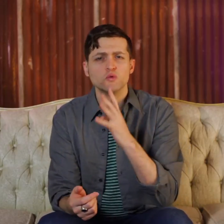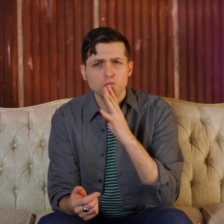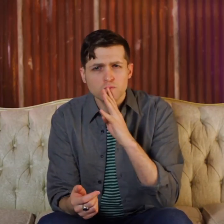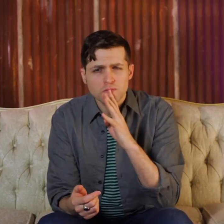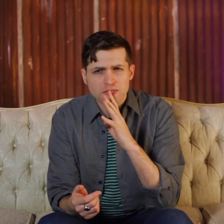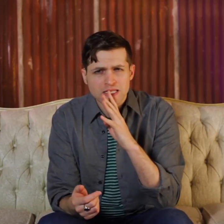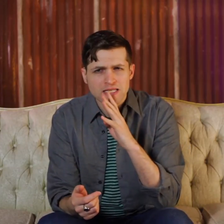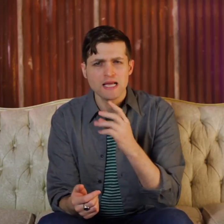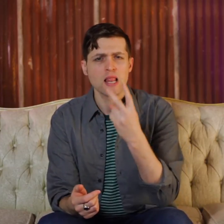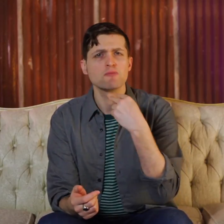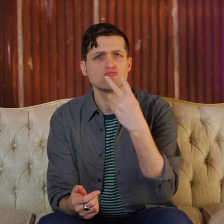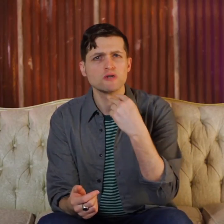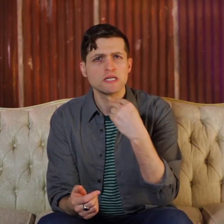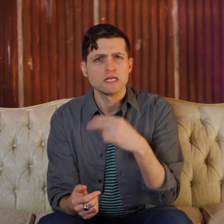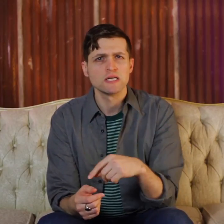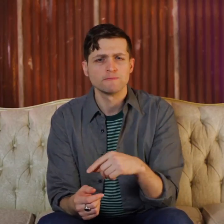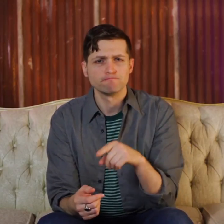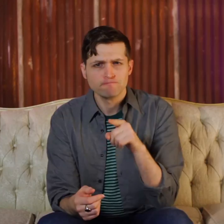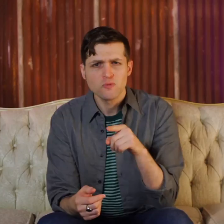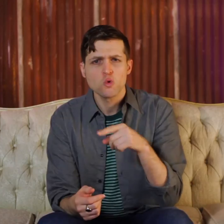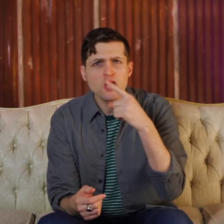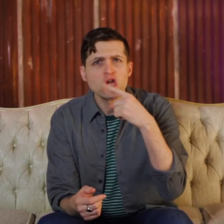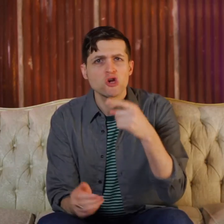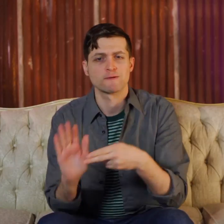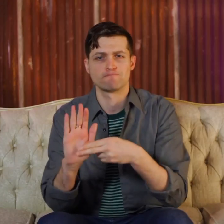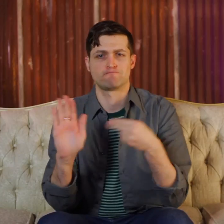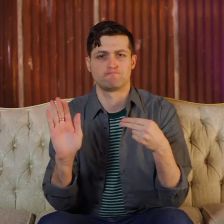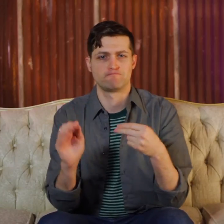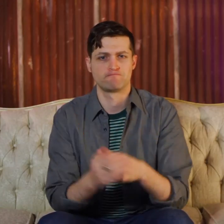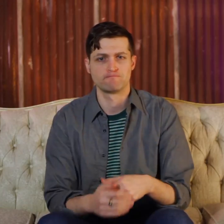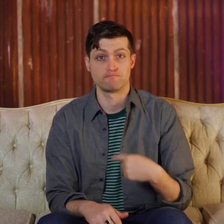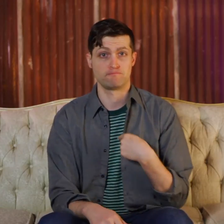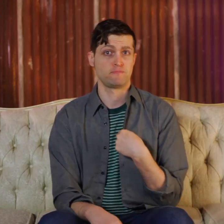"You can talk, you can lipread, you're hearing, not Deaf!"